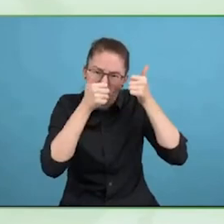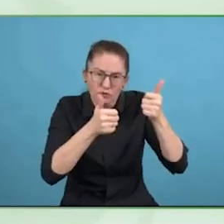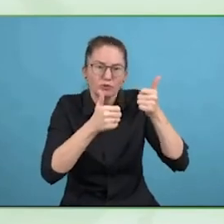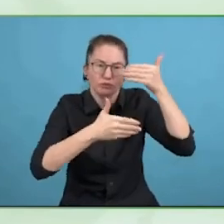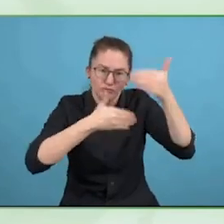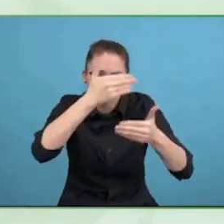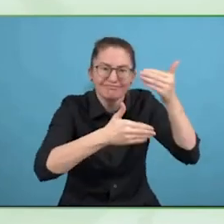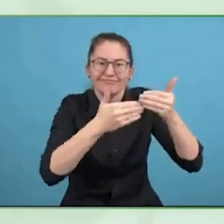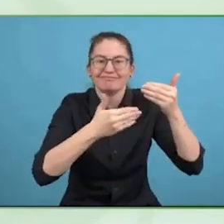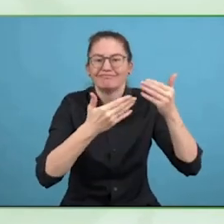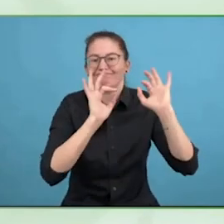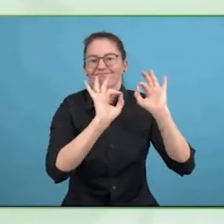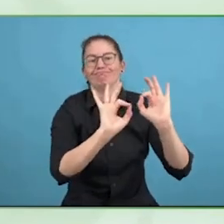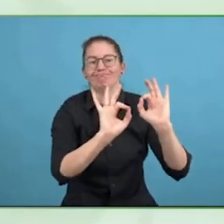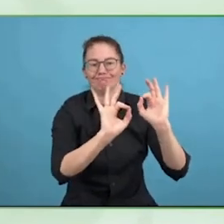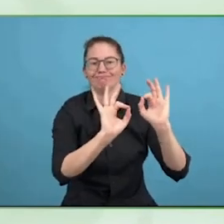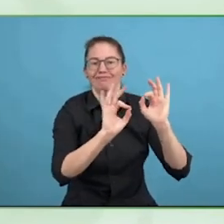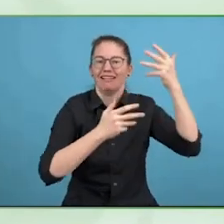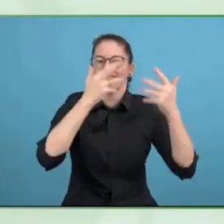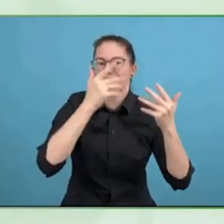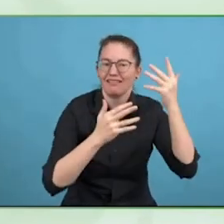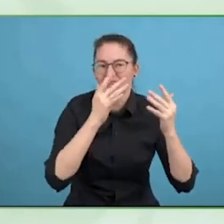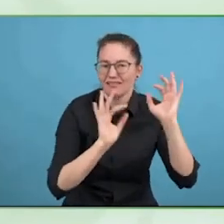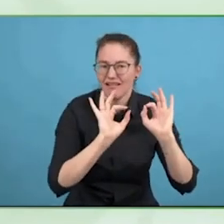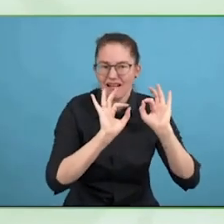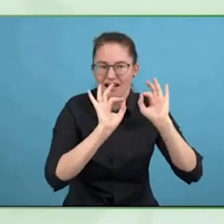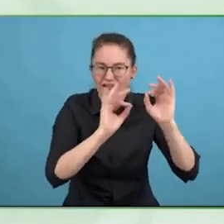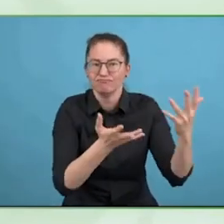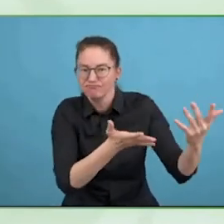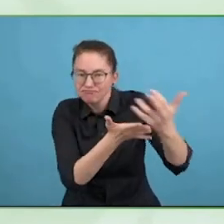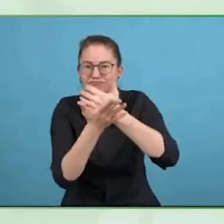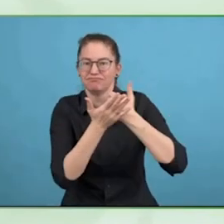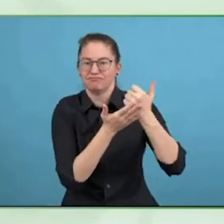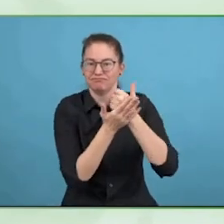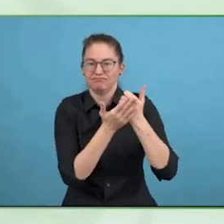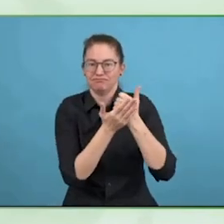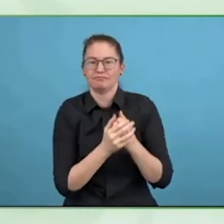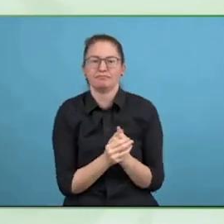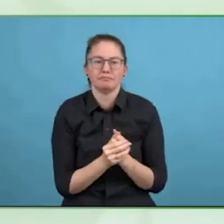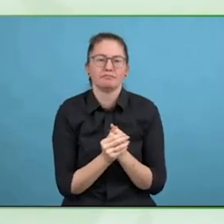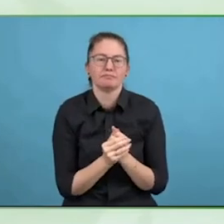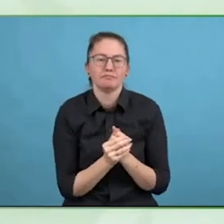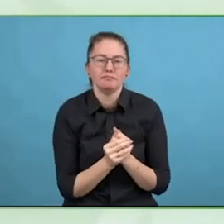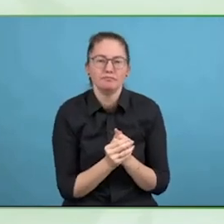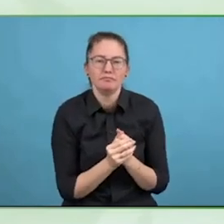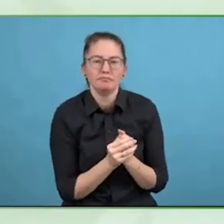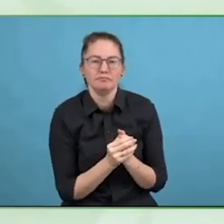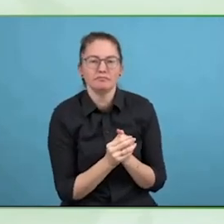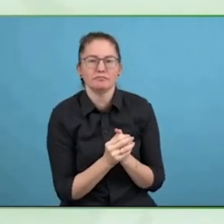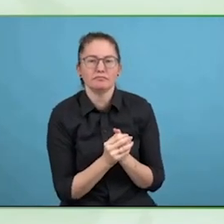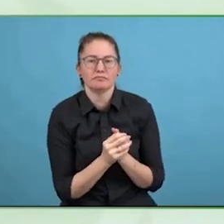and the GBDN to have the framework to enable them to get the support